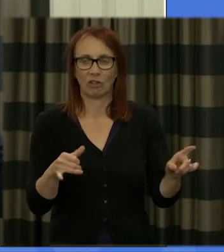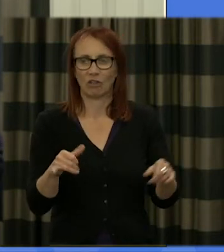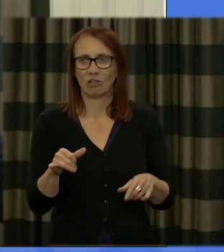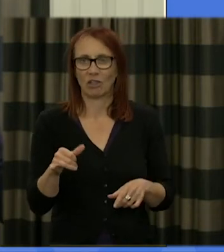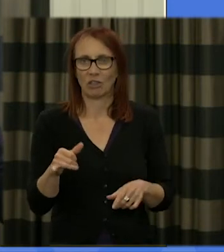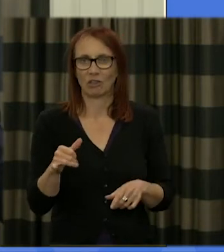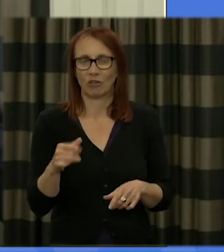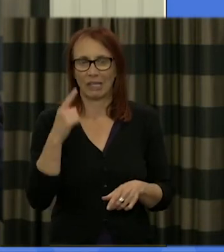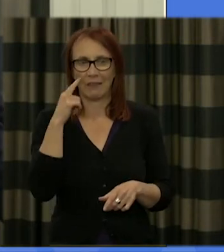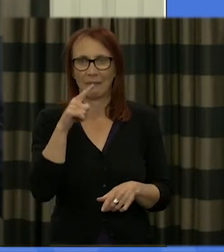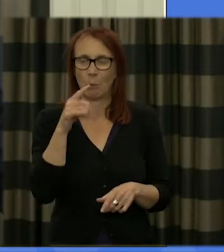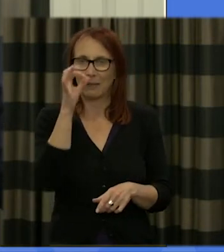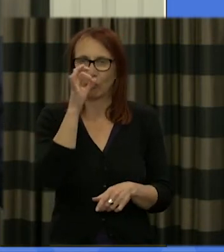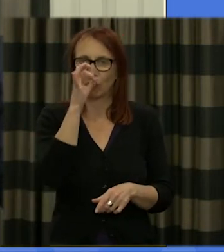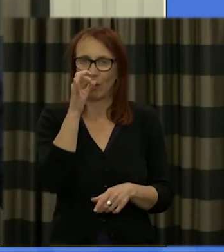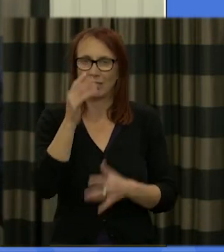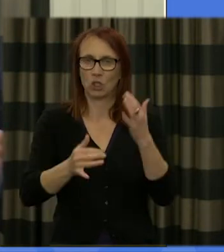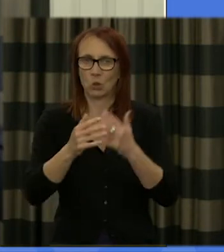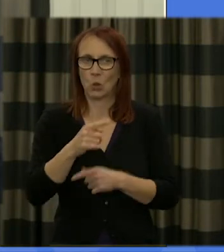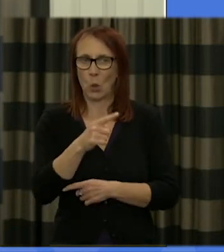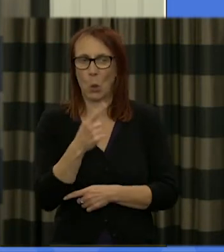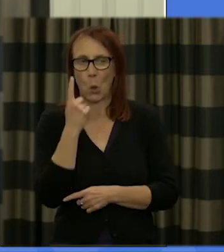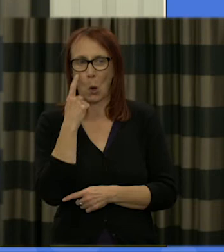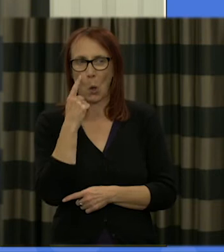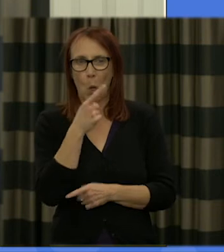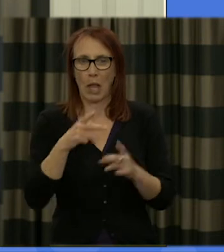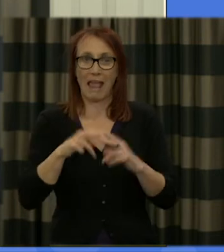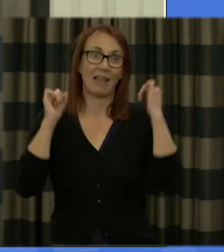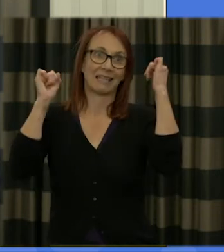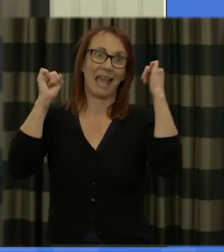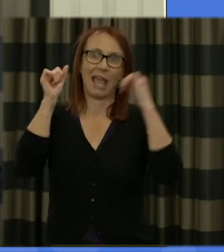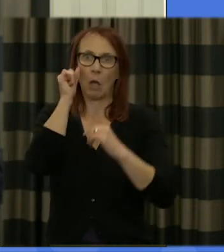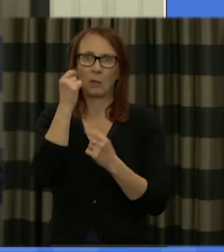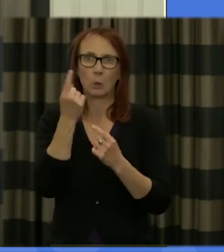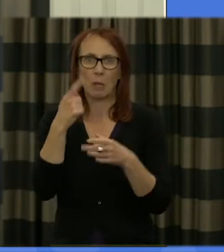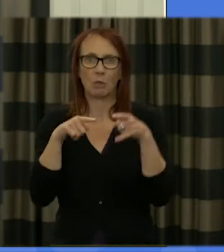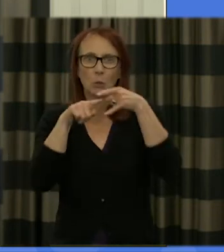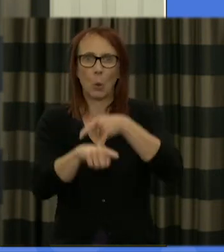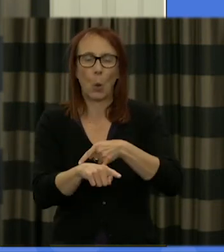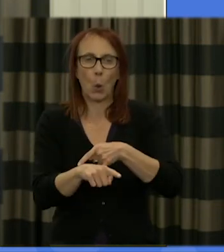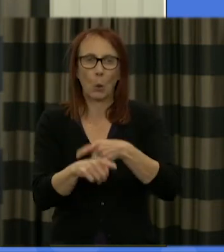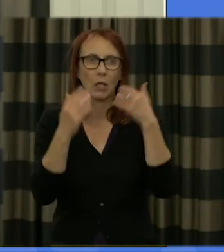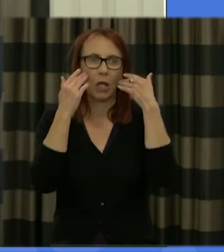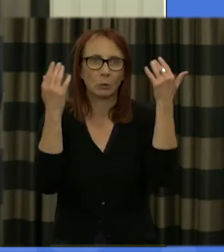coming in from AI Brock's but will not worry about that if there's a big cheer well know that somebody has scored it could be Stranraer but I think it's